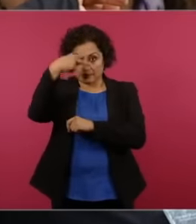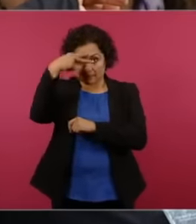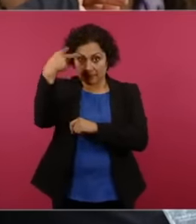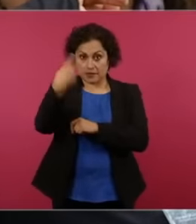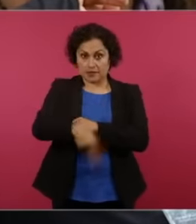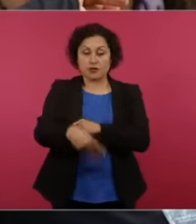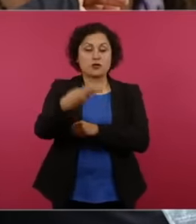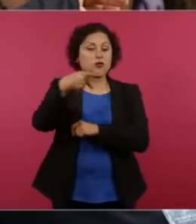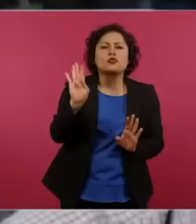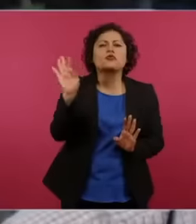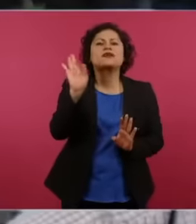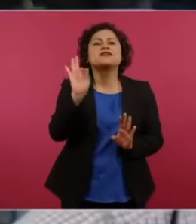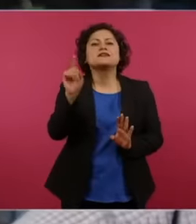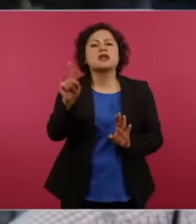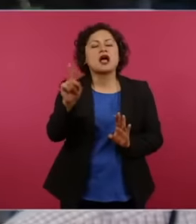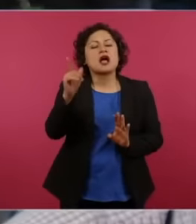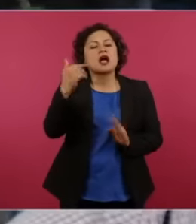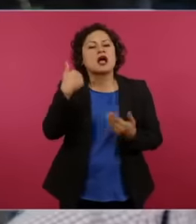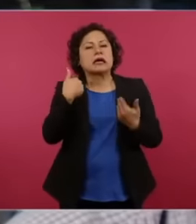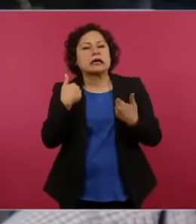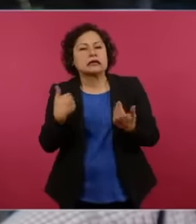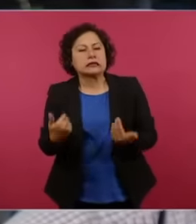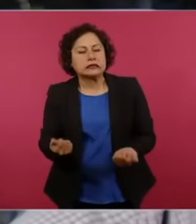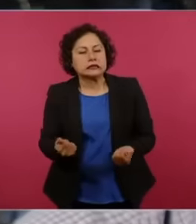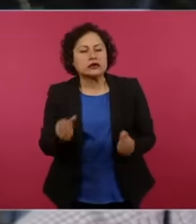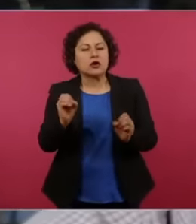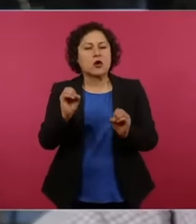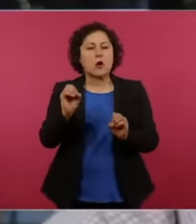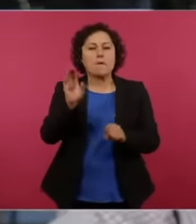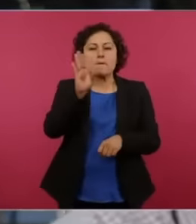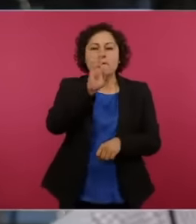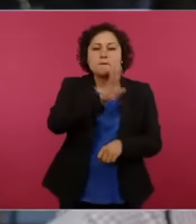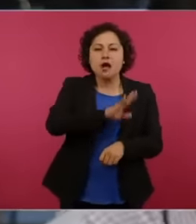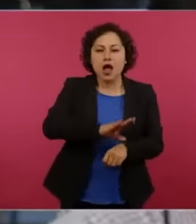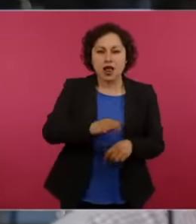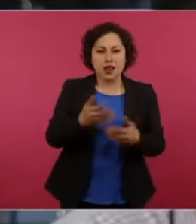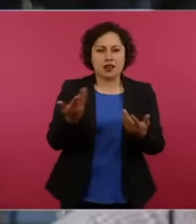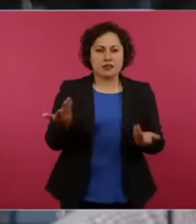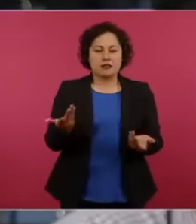because they are only read in the capital of the country and they do not write about the topics of interest